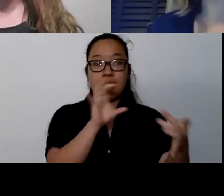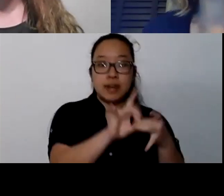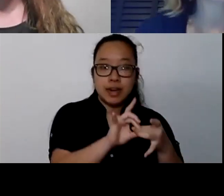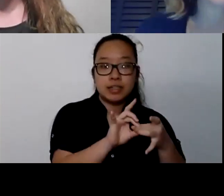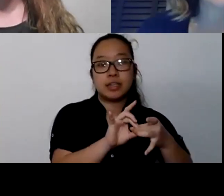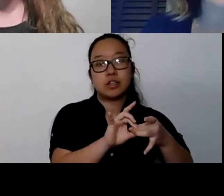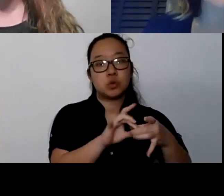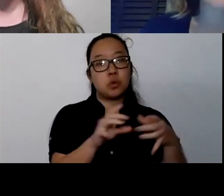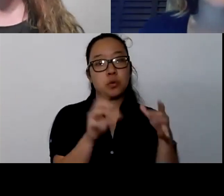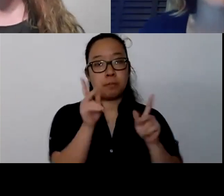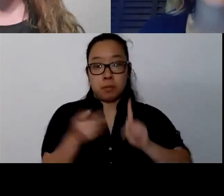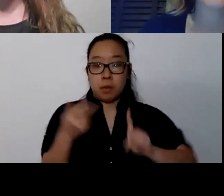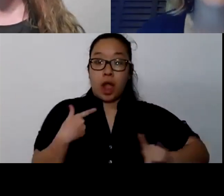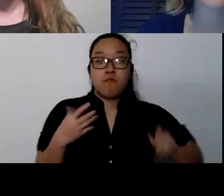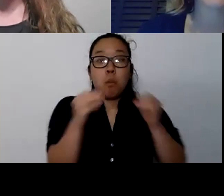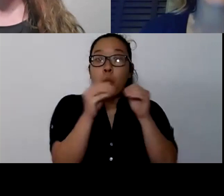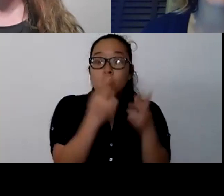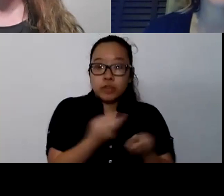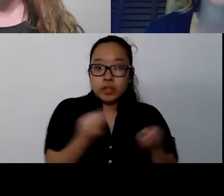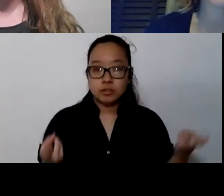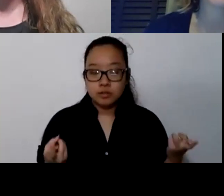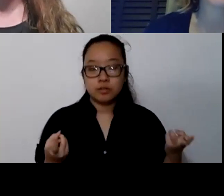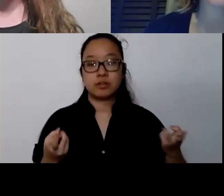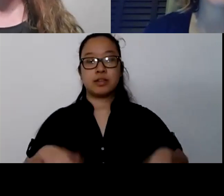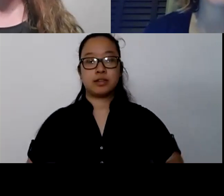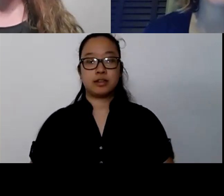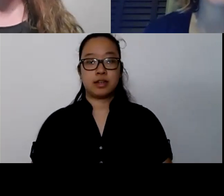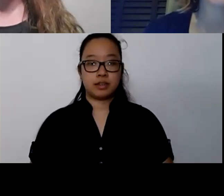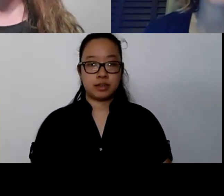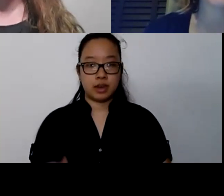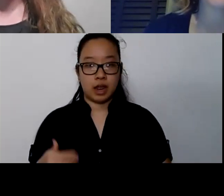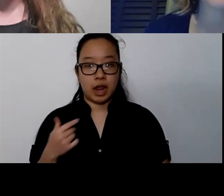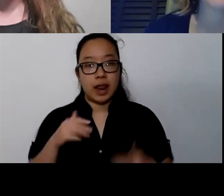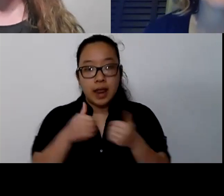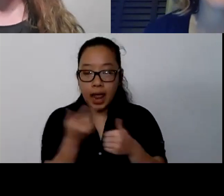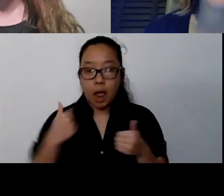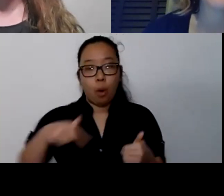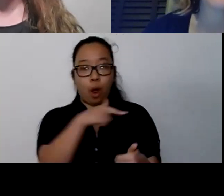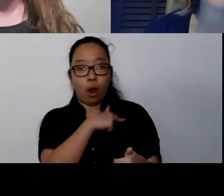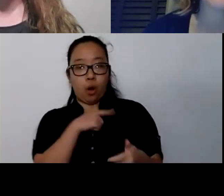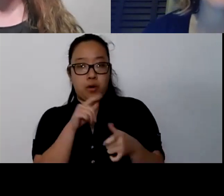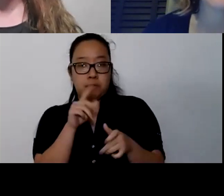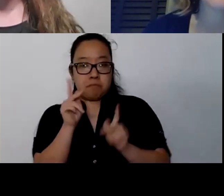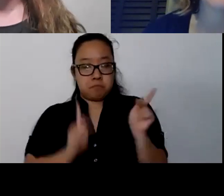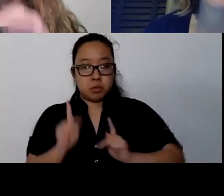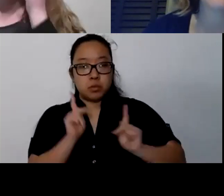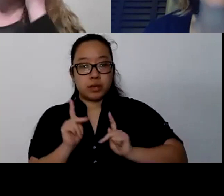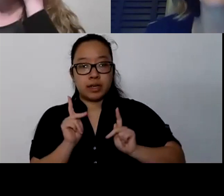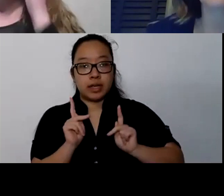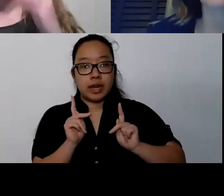but also how can our programs help to support them and in overlapping that way, both for students and families and also with staff,